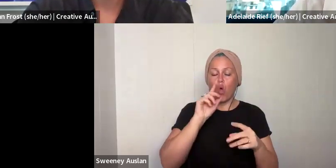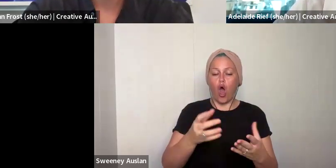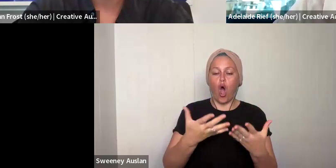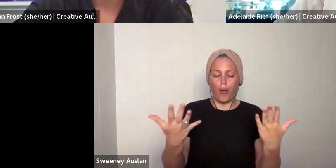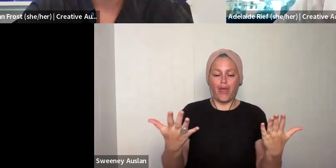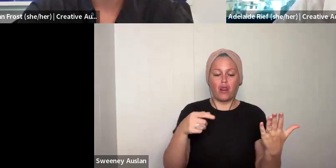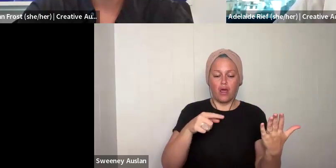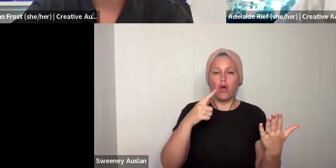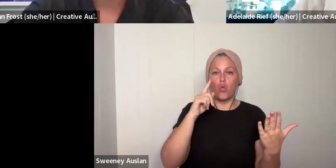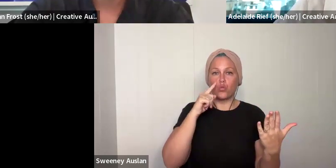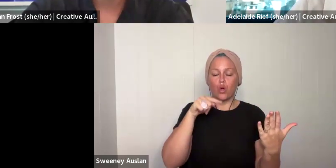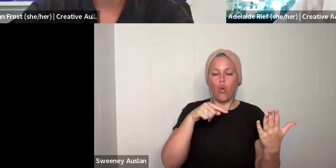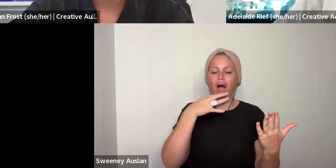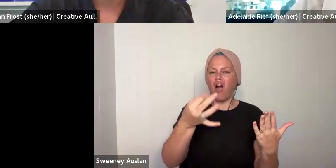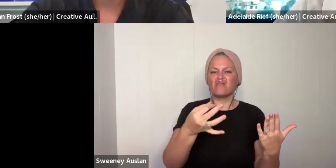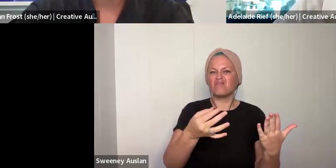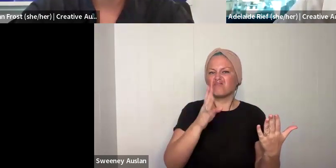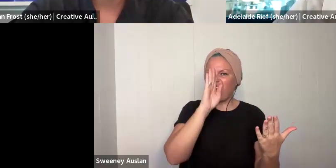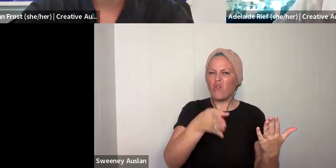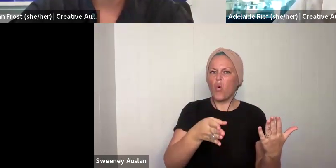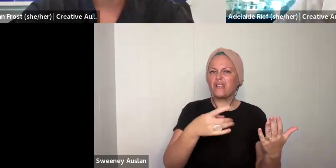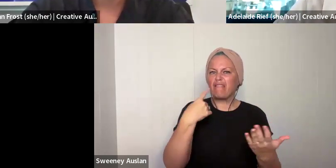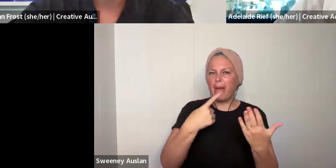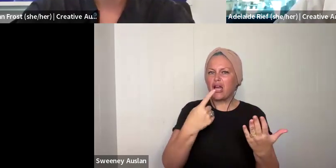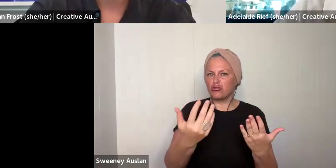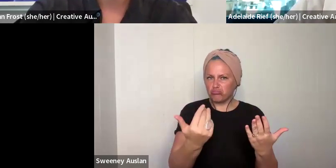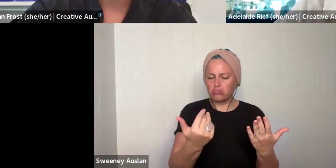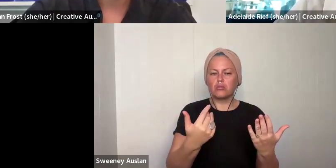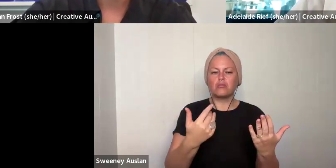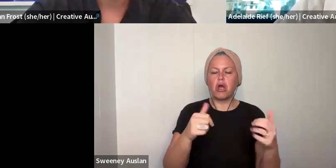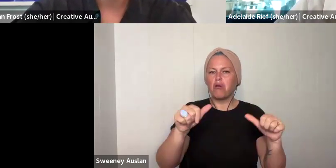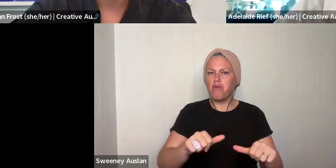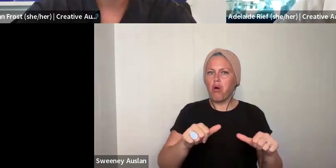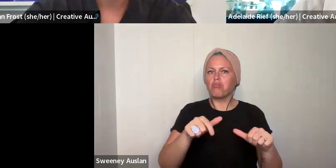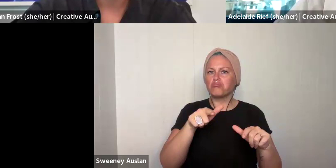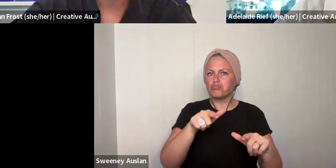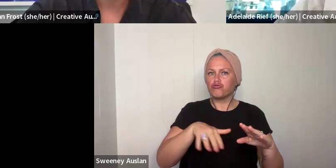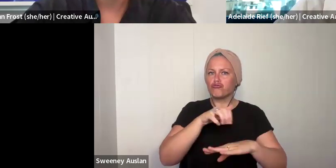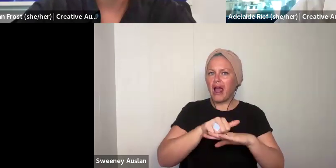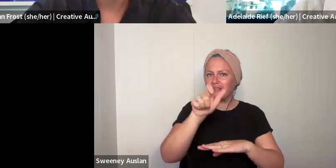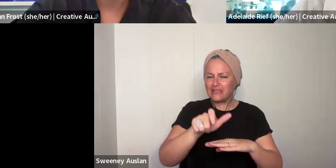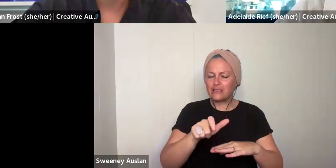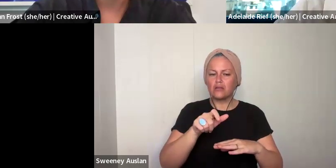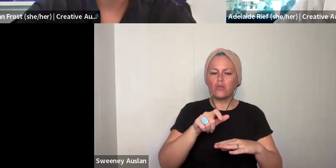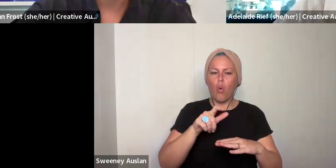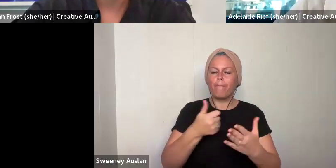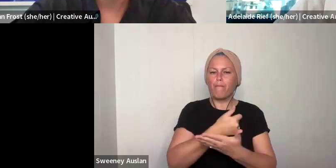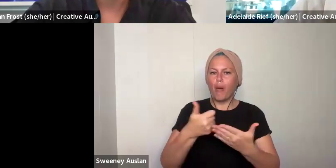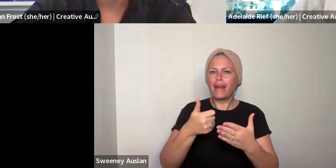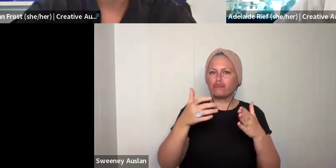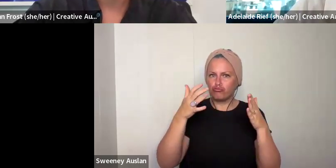In application form, you will open it up and find that we ask you for some pretty straightforward information. We ask you